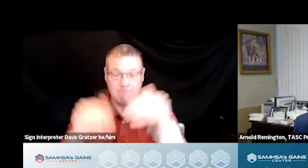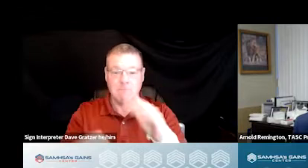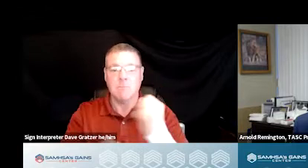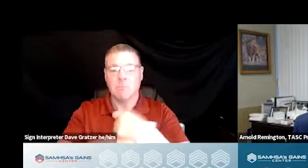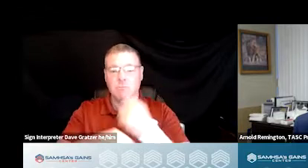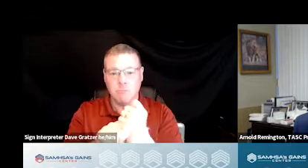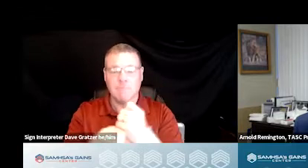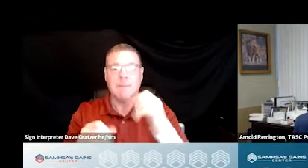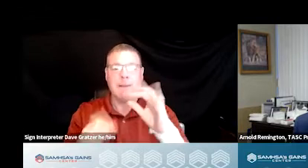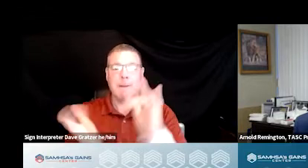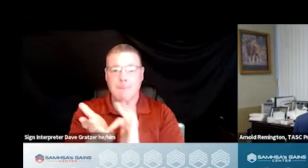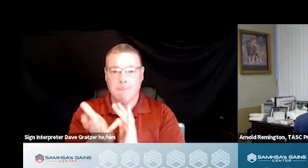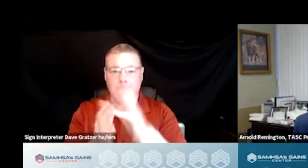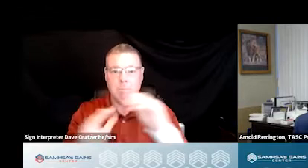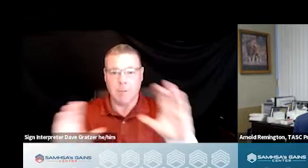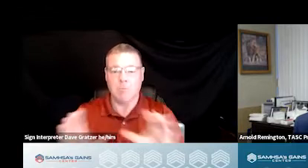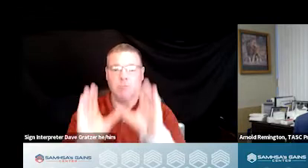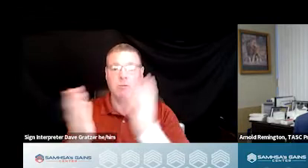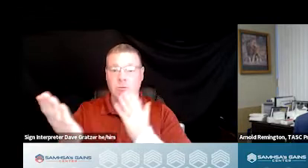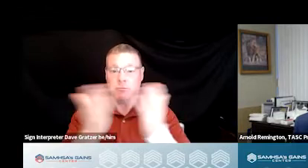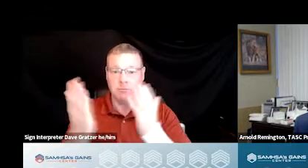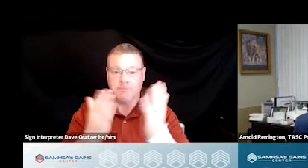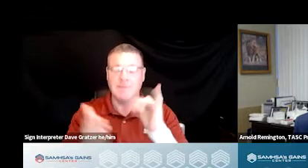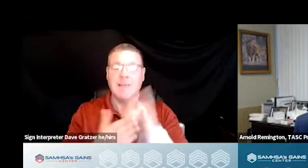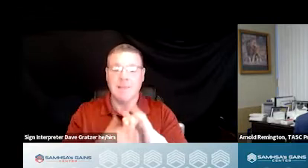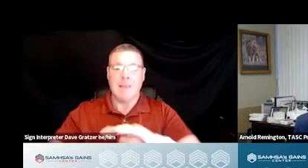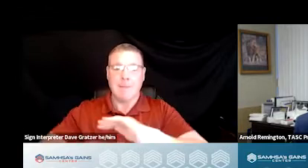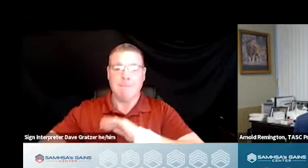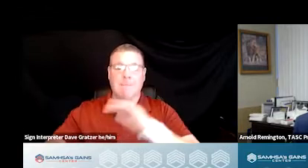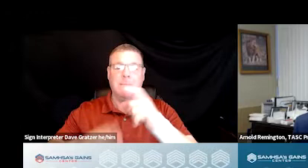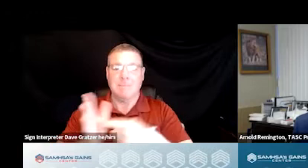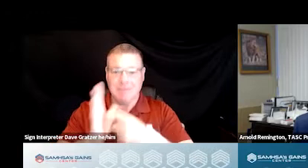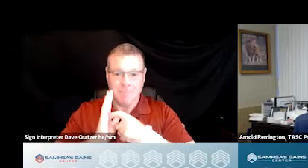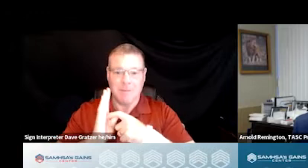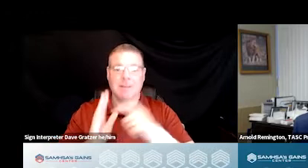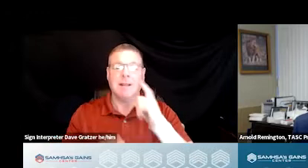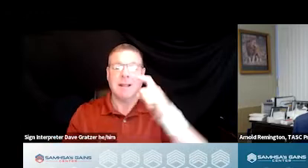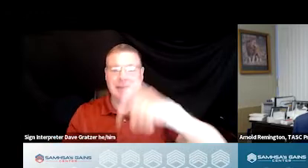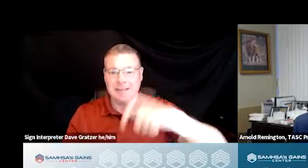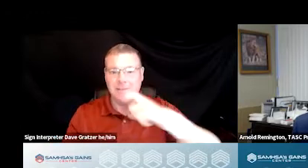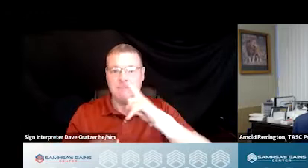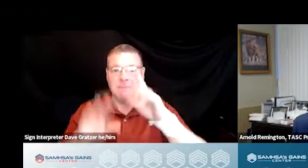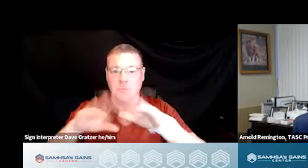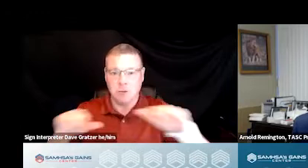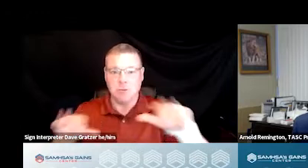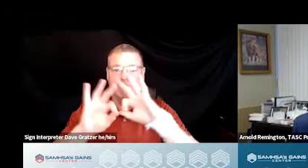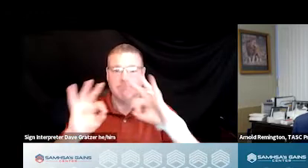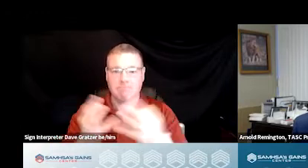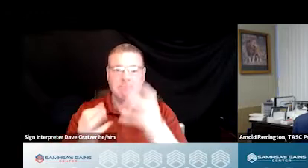medical and crisis services that meet the on demand individualized needs of children, families, and adults.